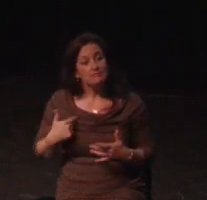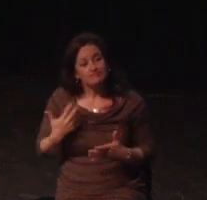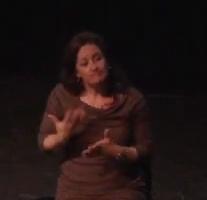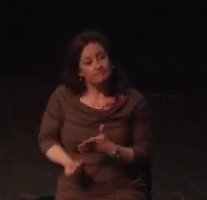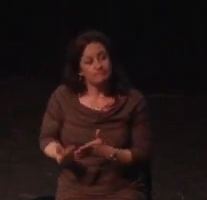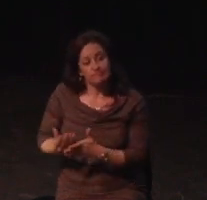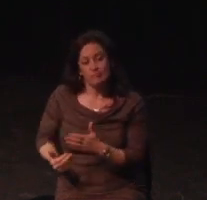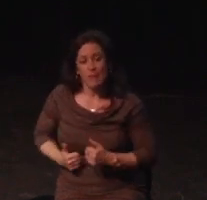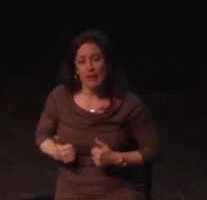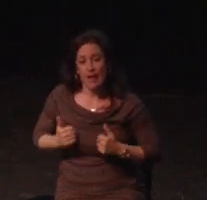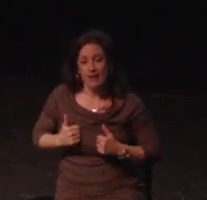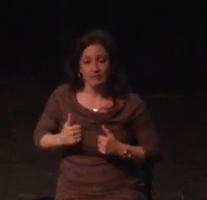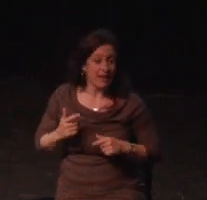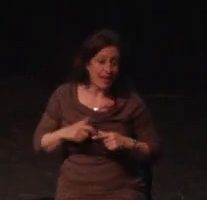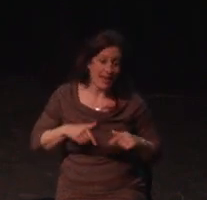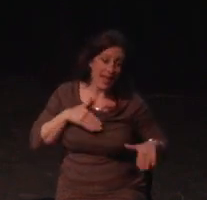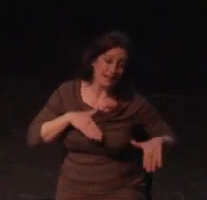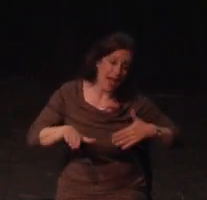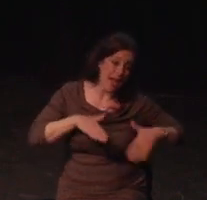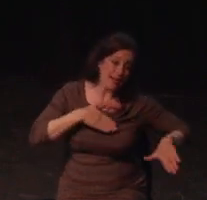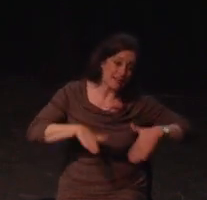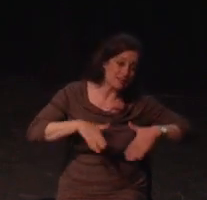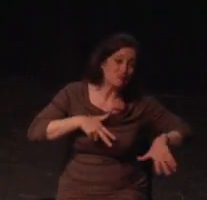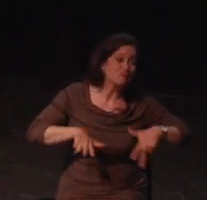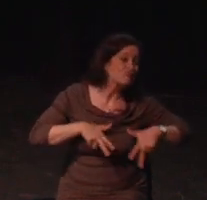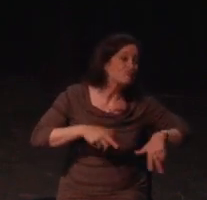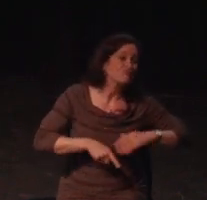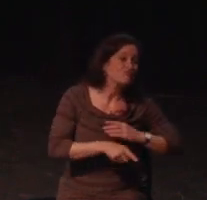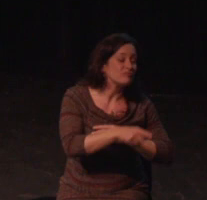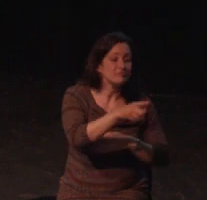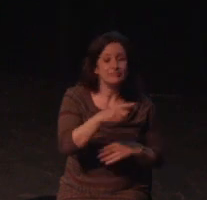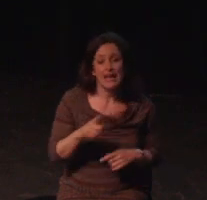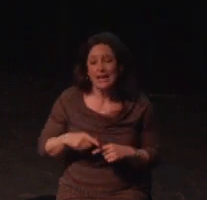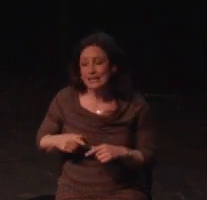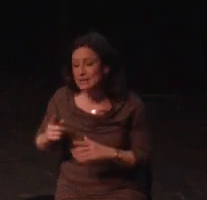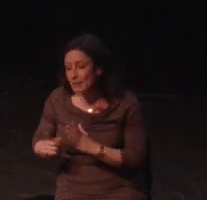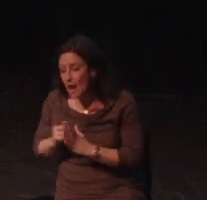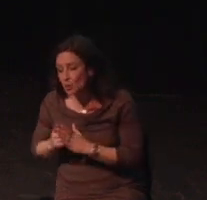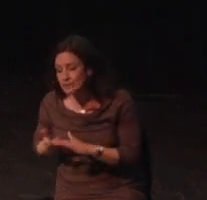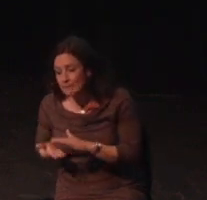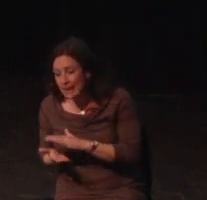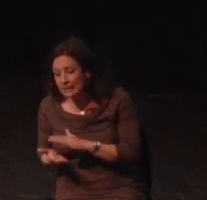unhealthy 60 hours a week much of my density has been rooted in games.